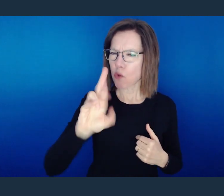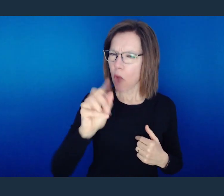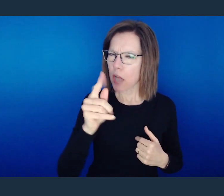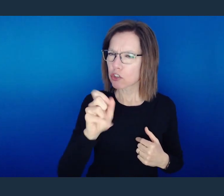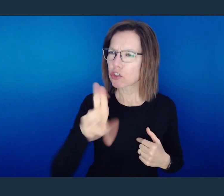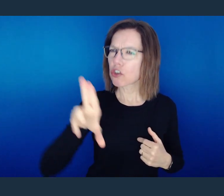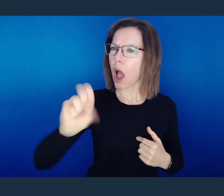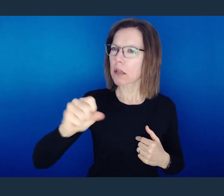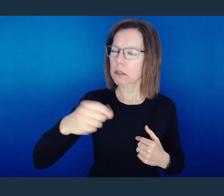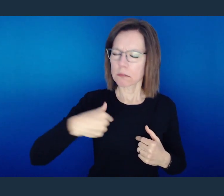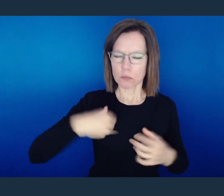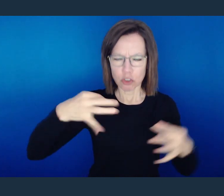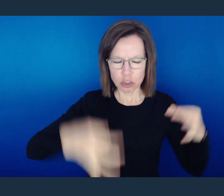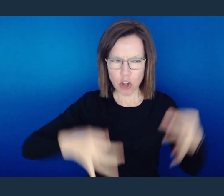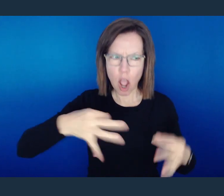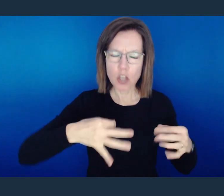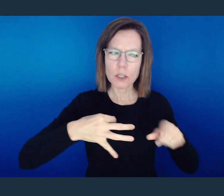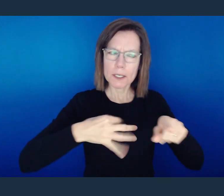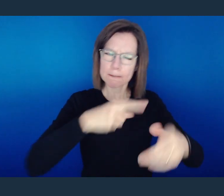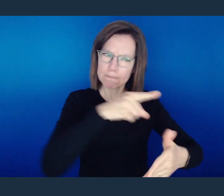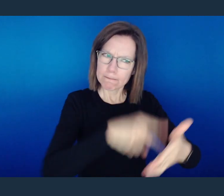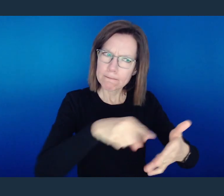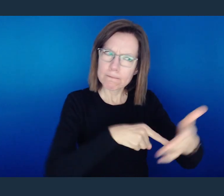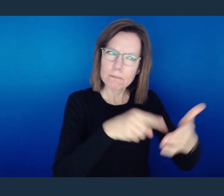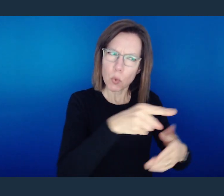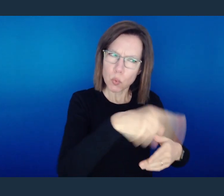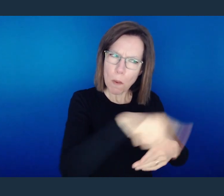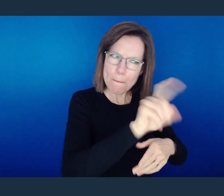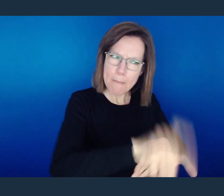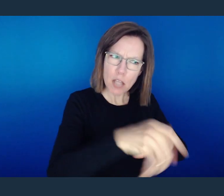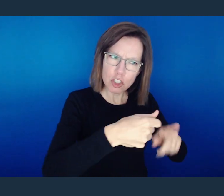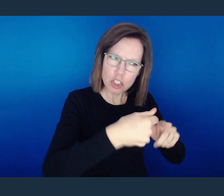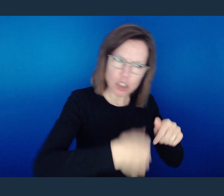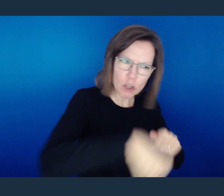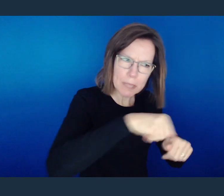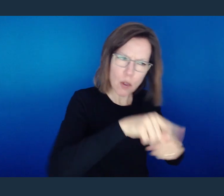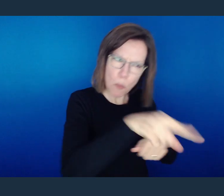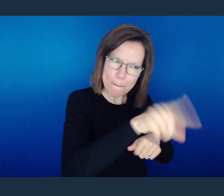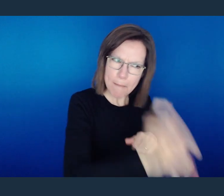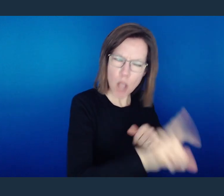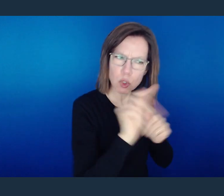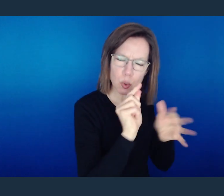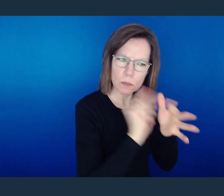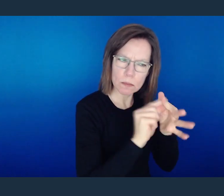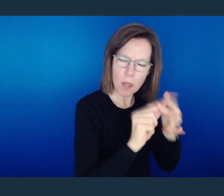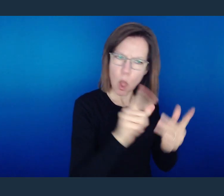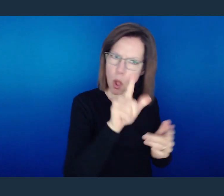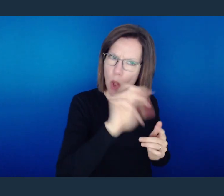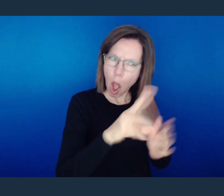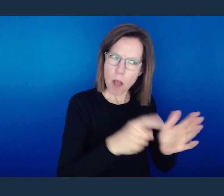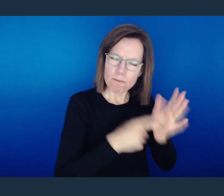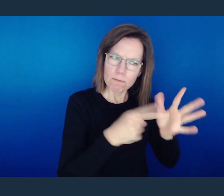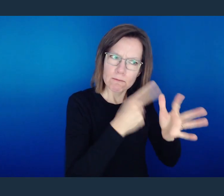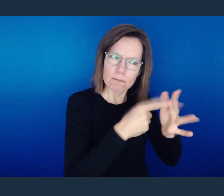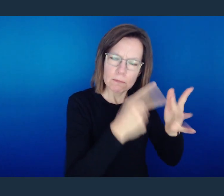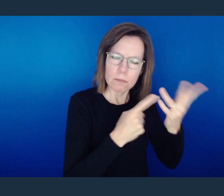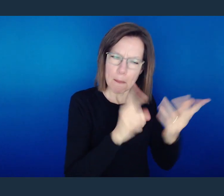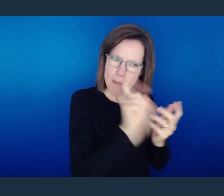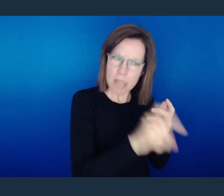to be the judges, who are being the criticizers, the ones who are telling others that they have to be circumcised and you have to do this and you have to do that.